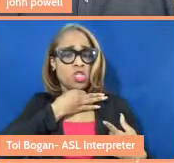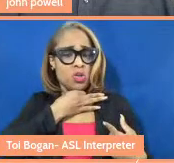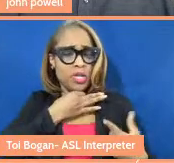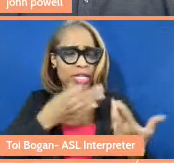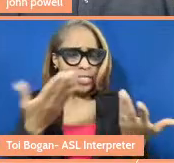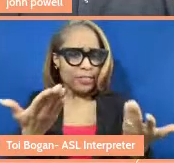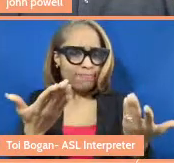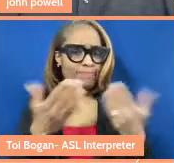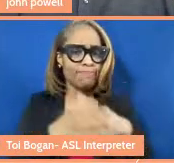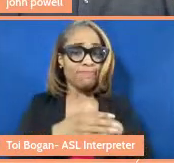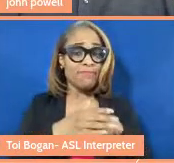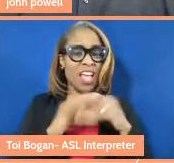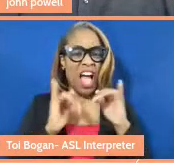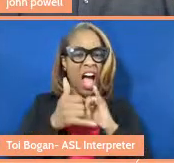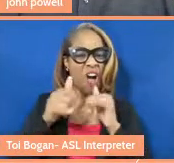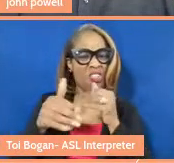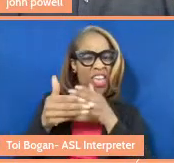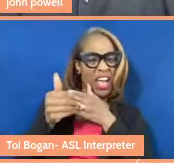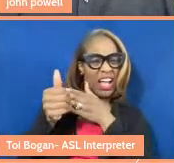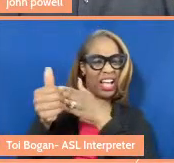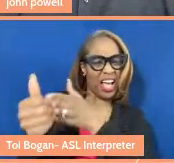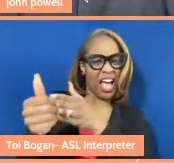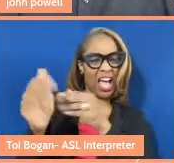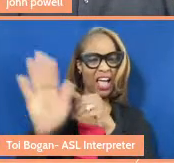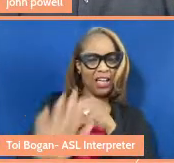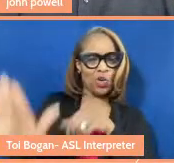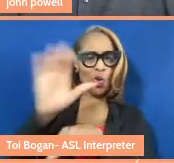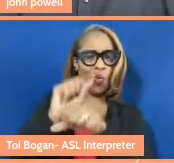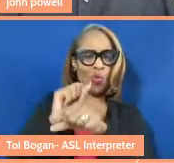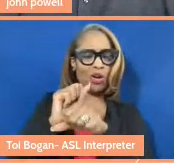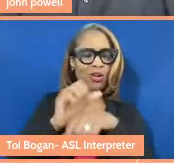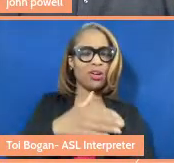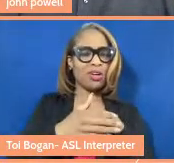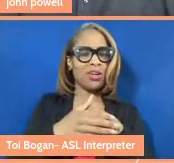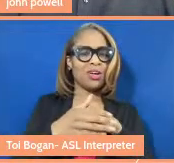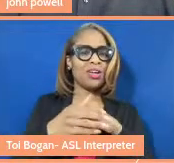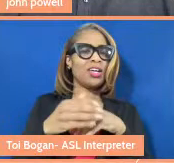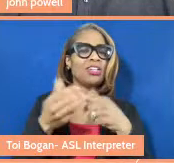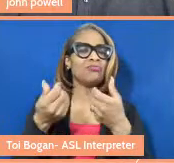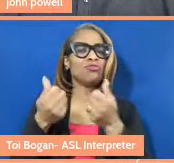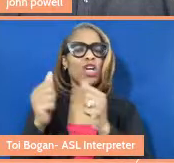care guides the work that you do at another level for shifting kind of a broader social change.